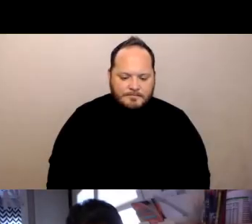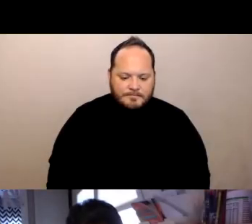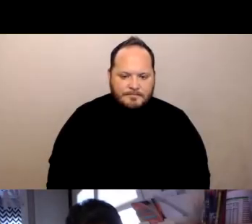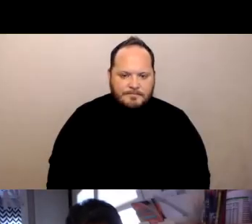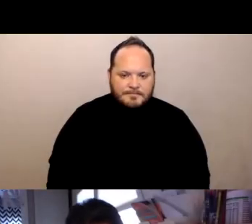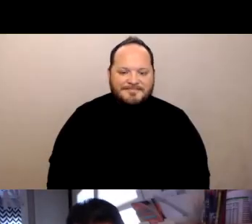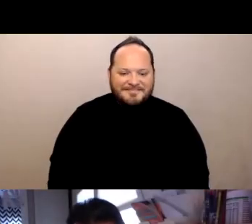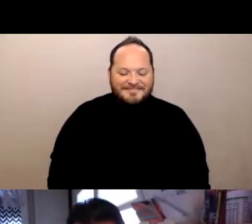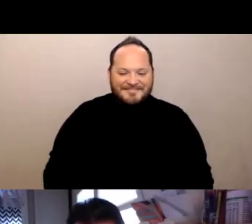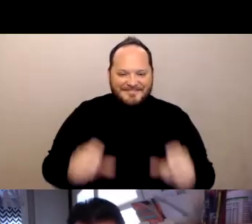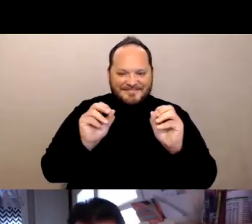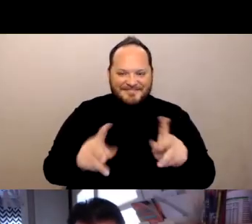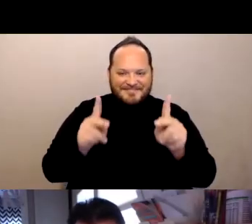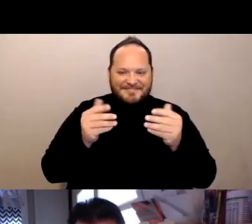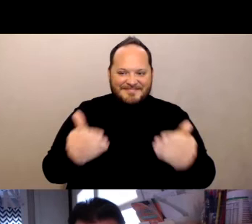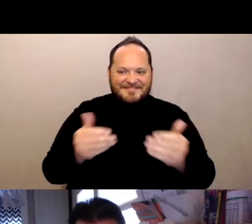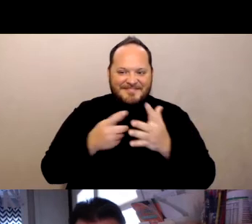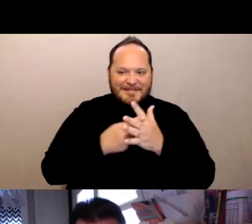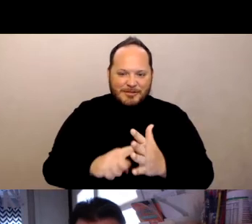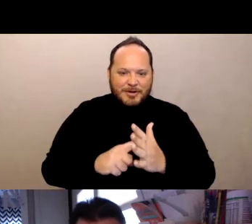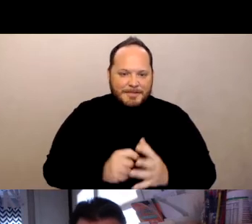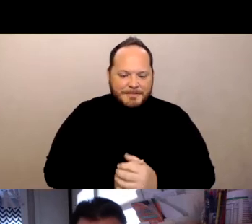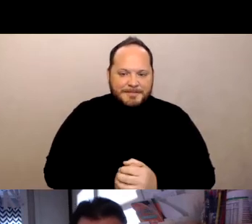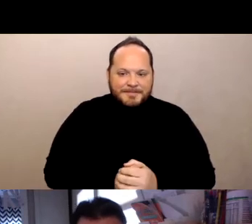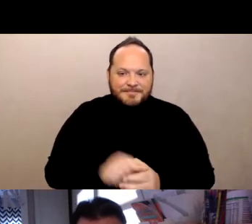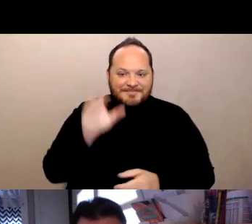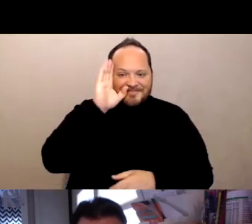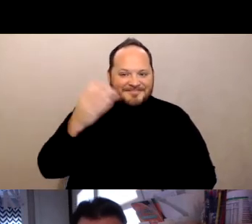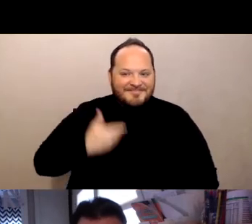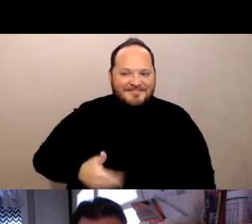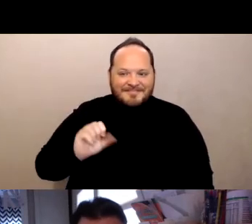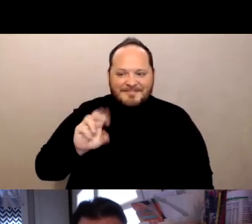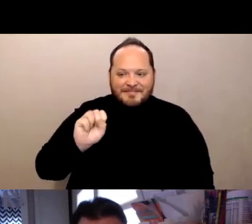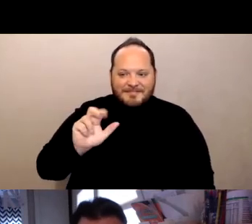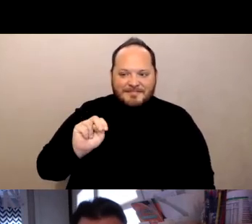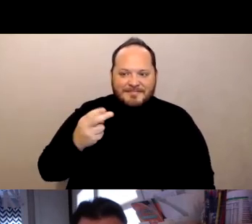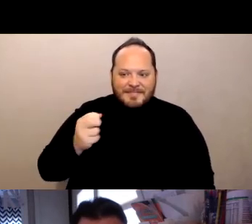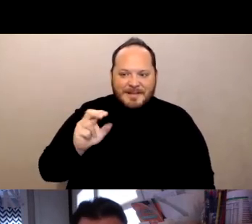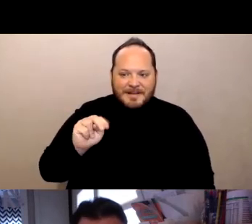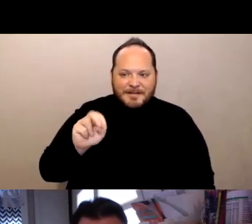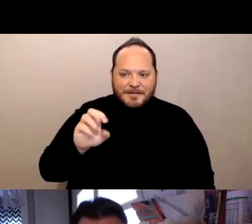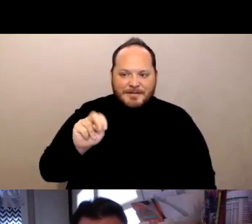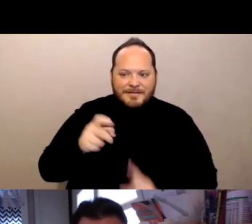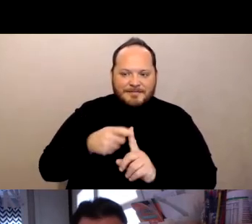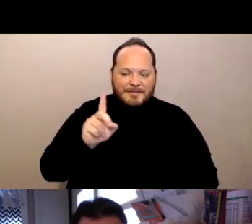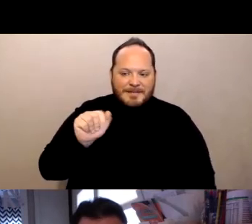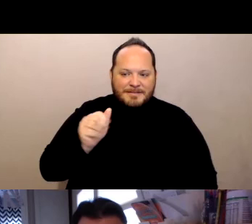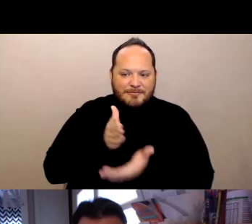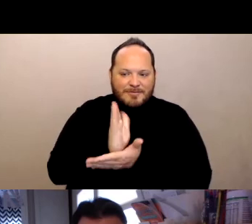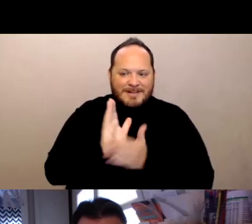[Susan] Okay, let's get started. Hi I'm Susan Henderson from Disability Rights Education and Defense fund.